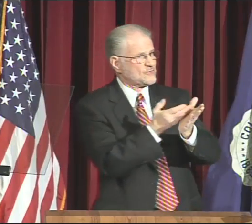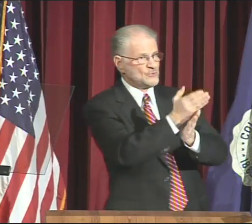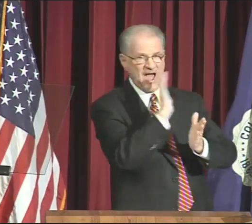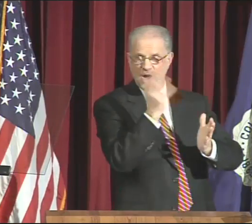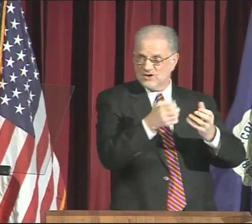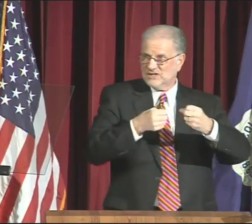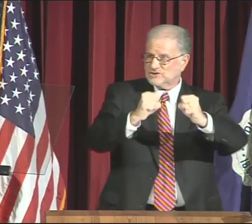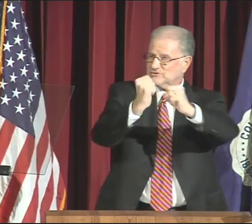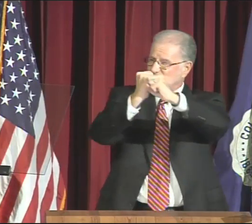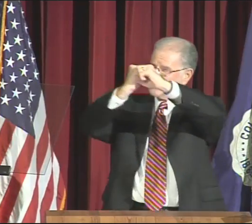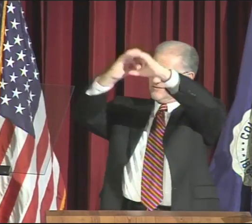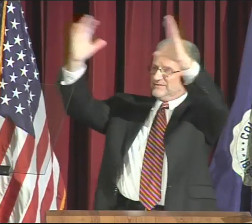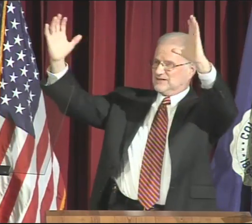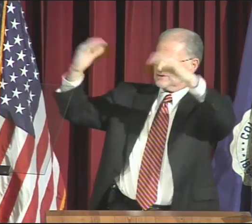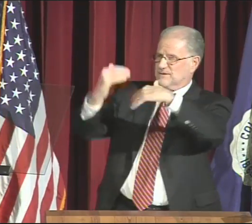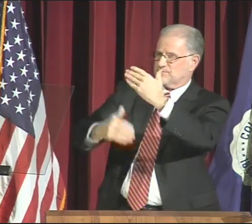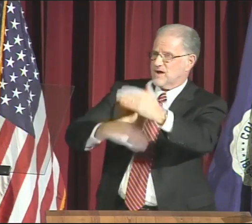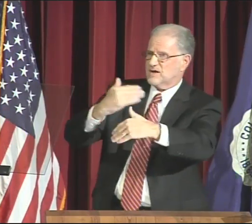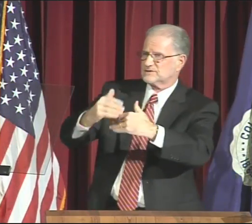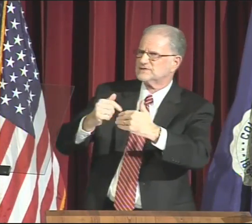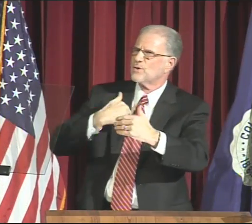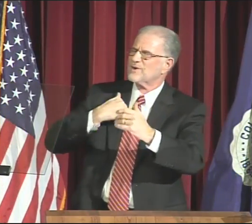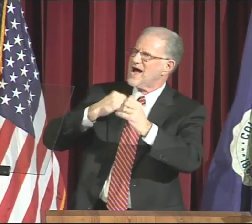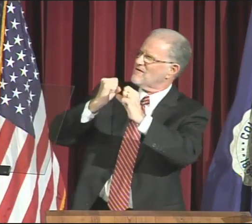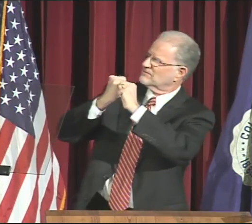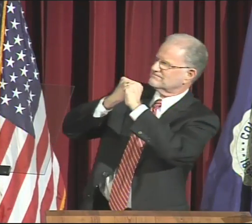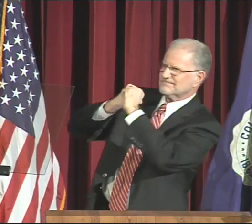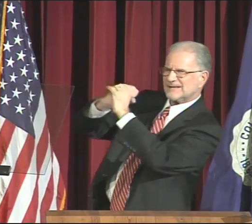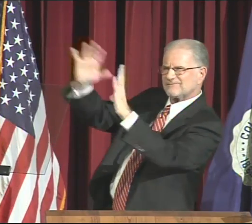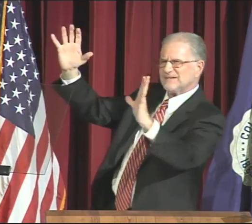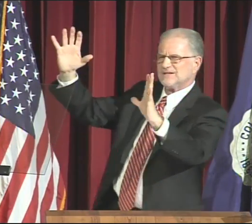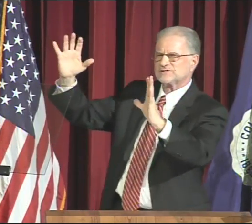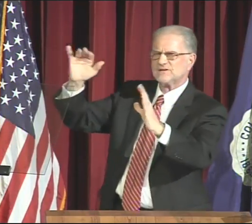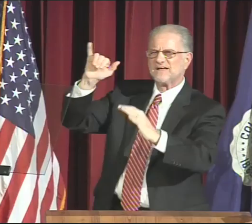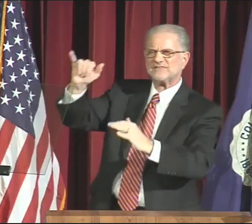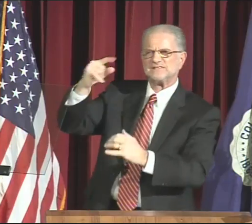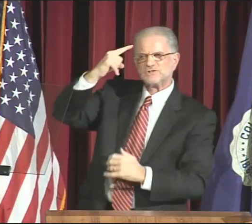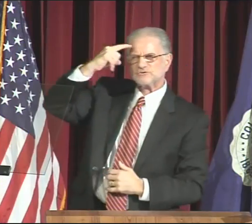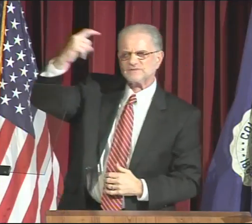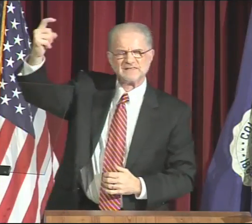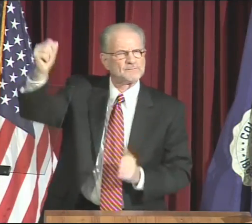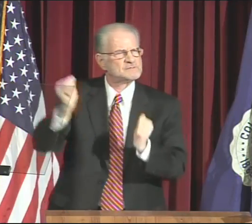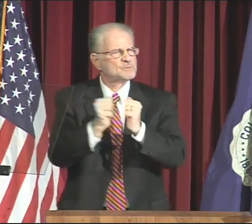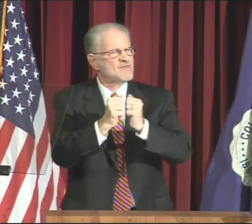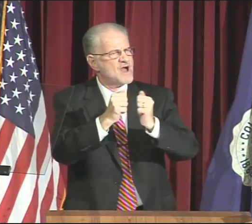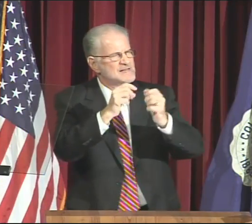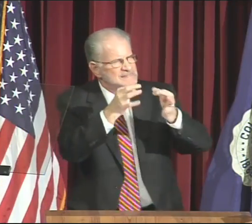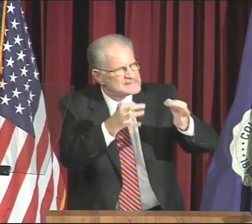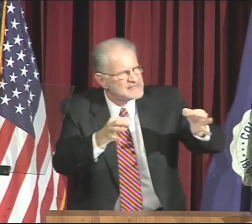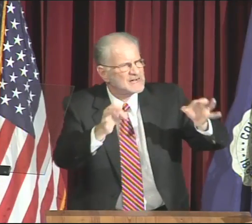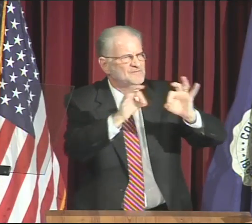Through our strategic vision process,